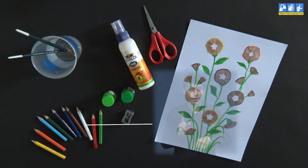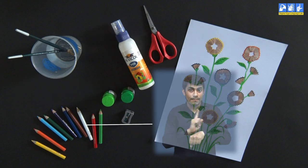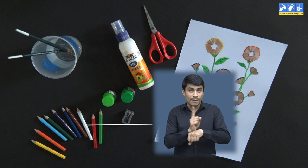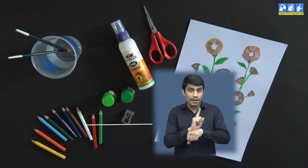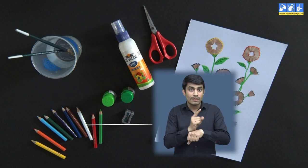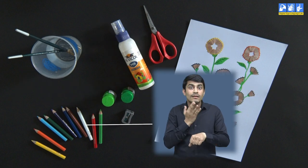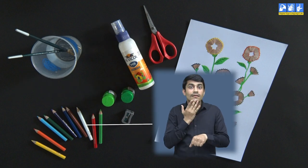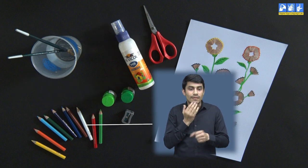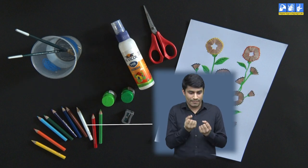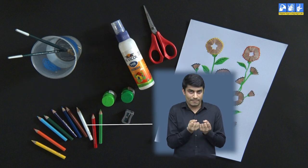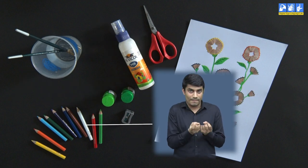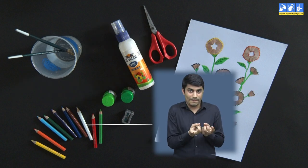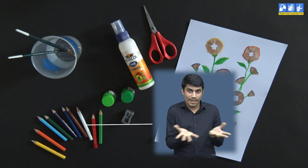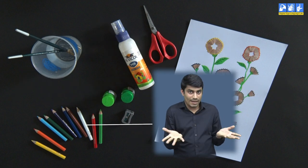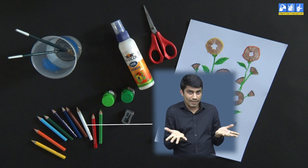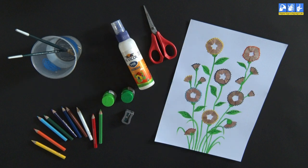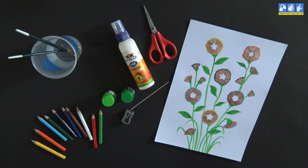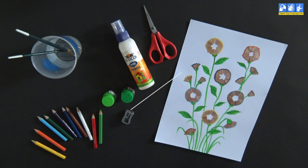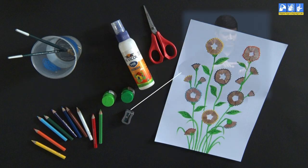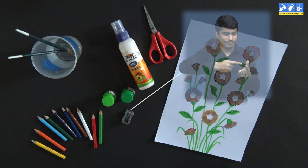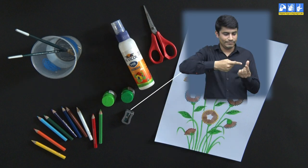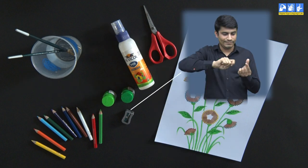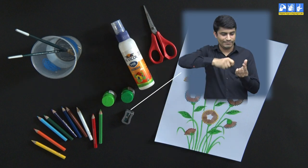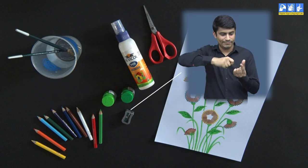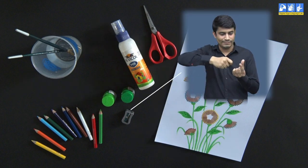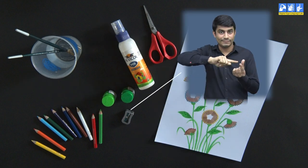To make this, we will need color pencils, sharpener,